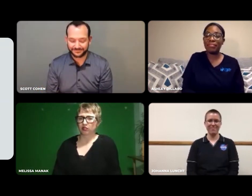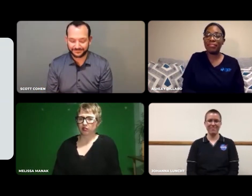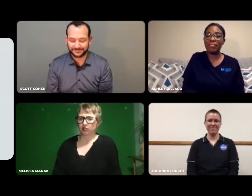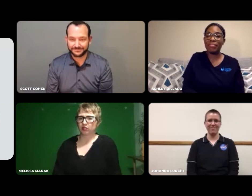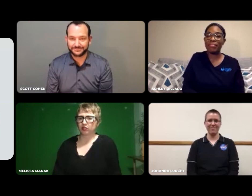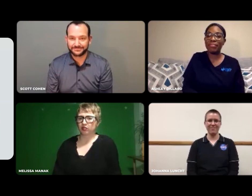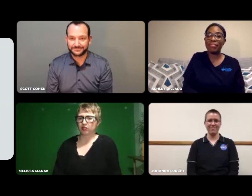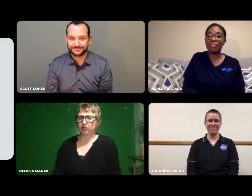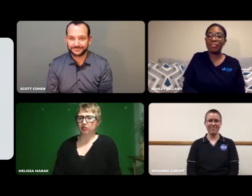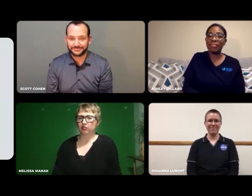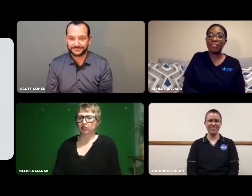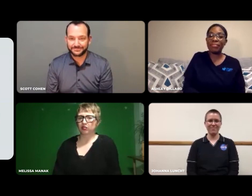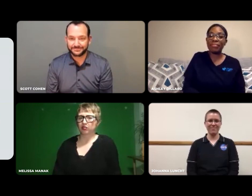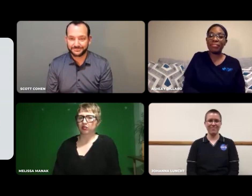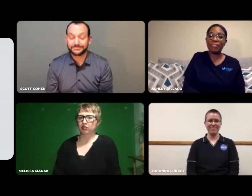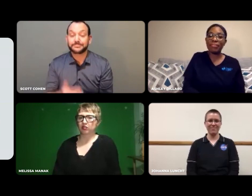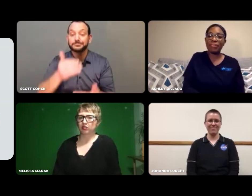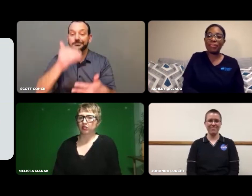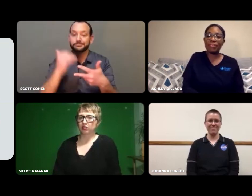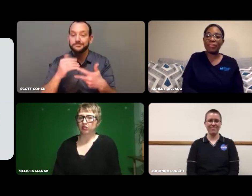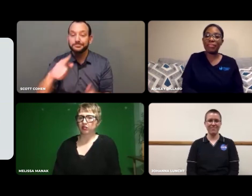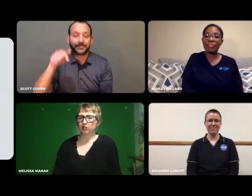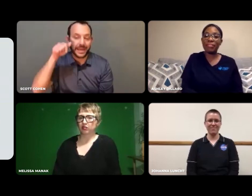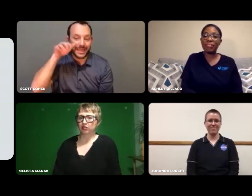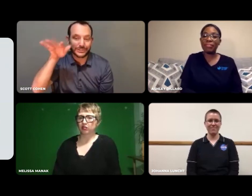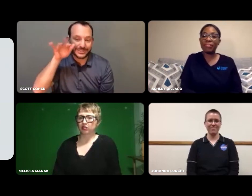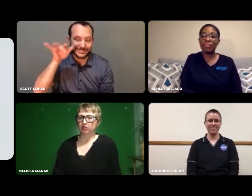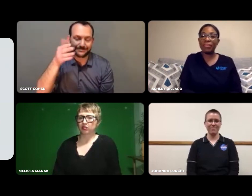Same question to Ashley.